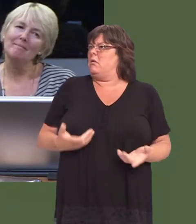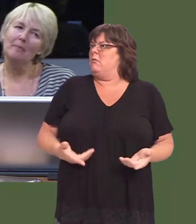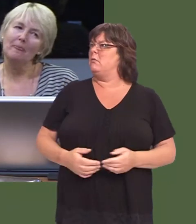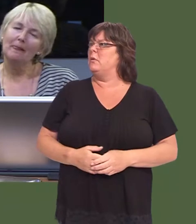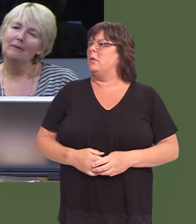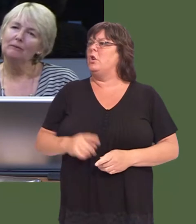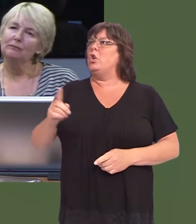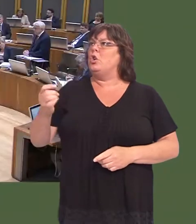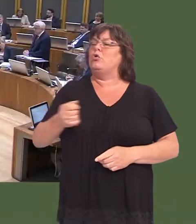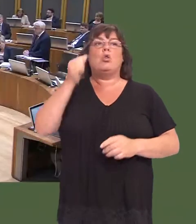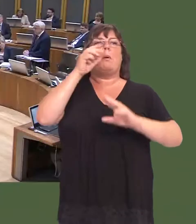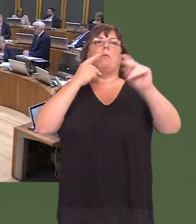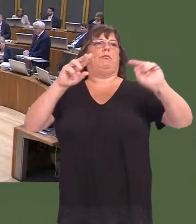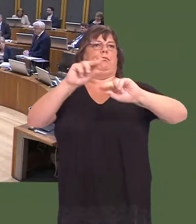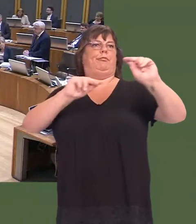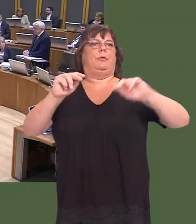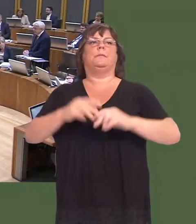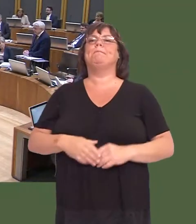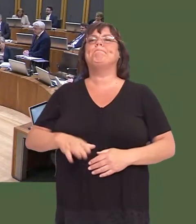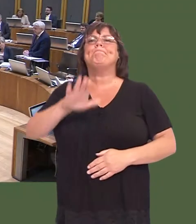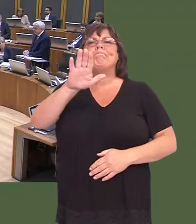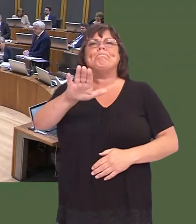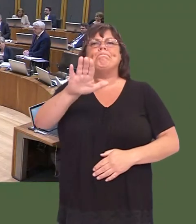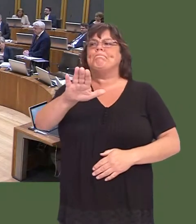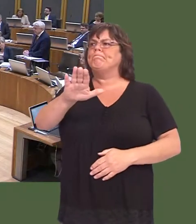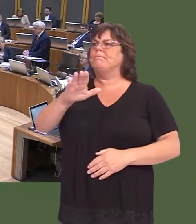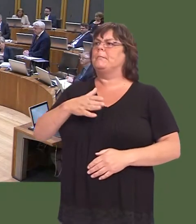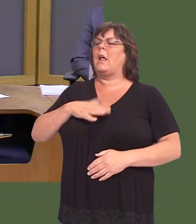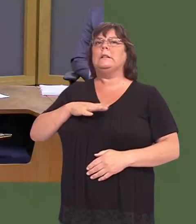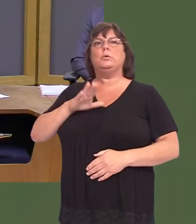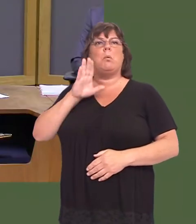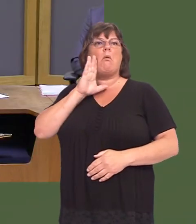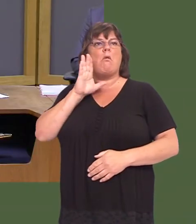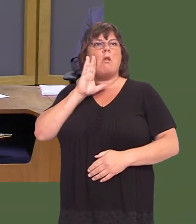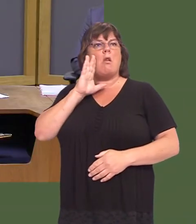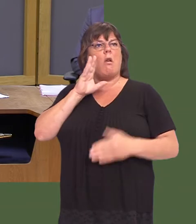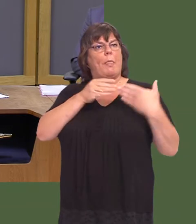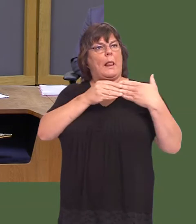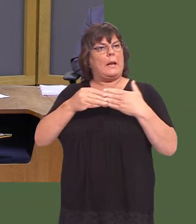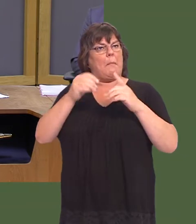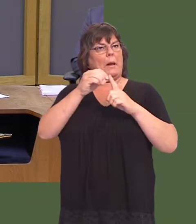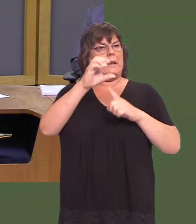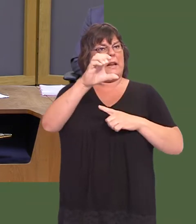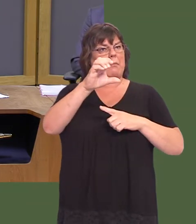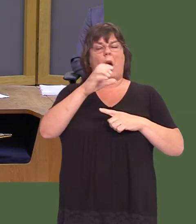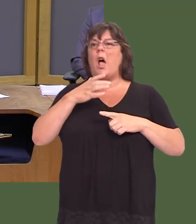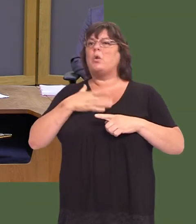Y Llywydd / The Llywydd: Can I please hear the leader of Plaid Cymru and can I hear less